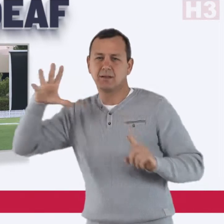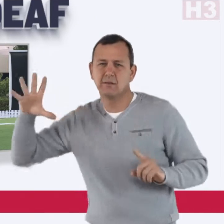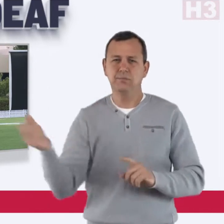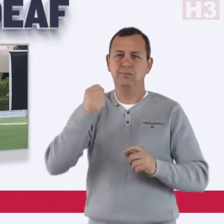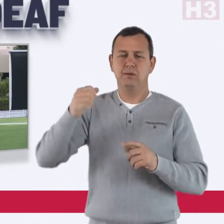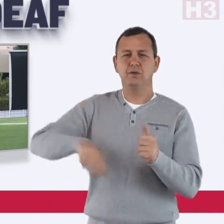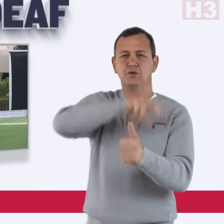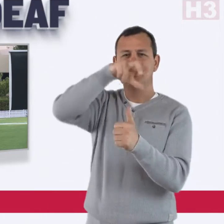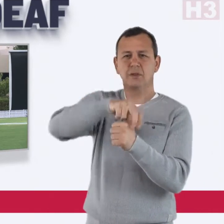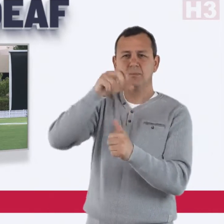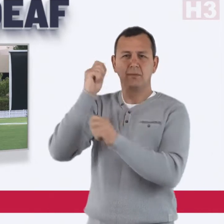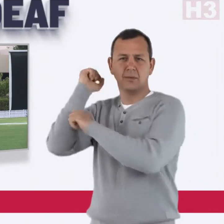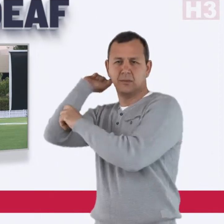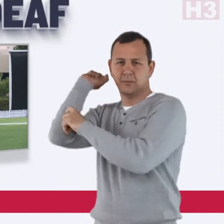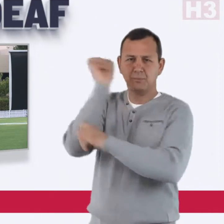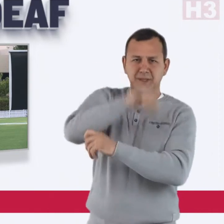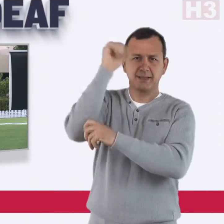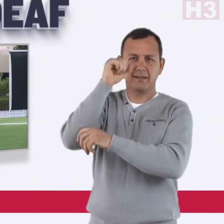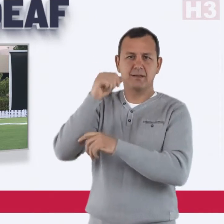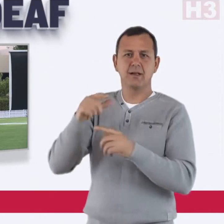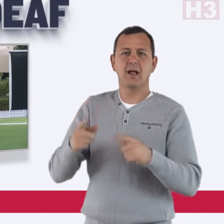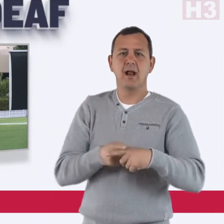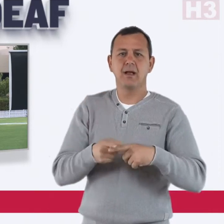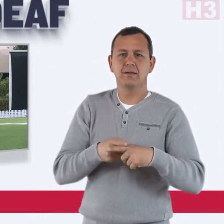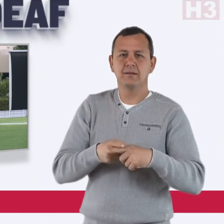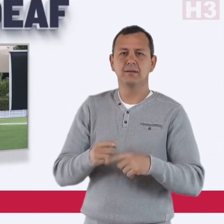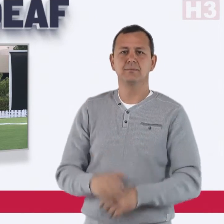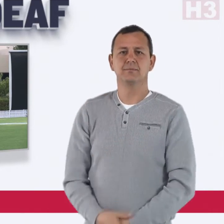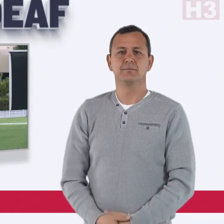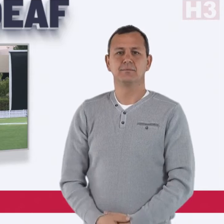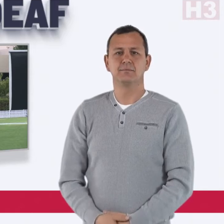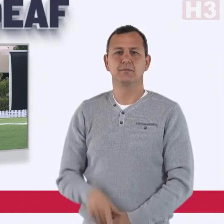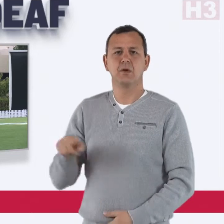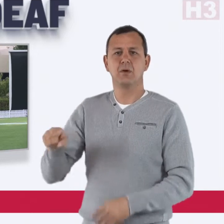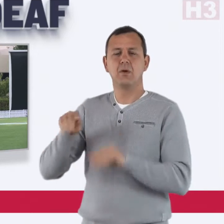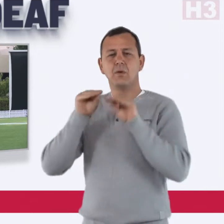The Pakistan team won the championship after